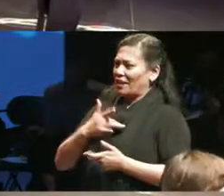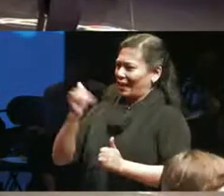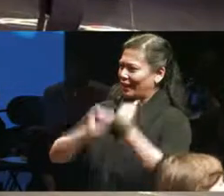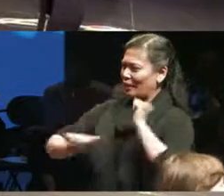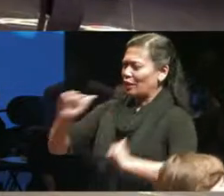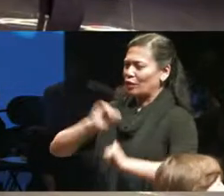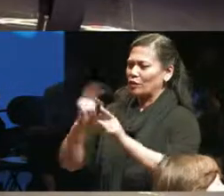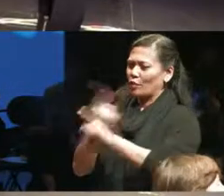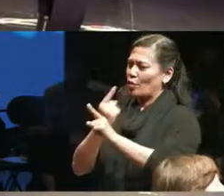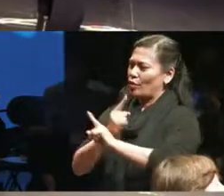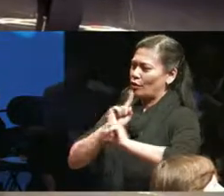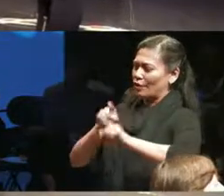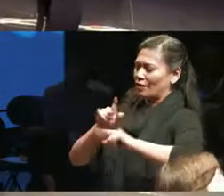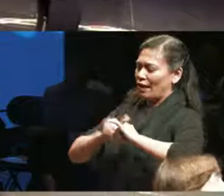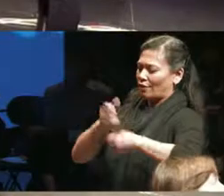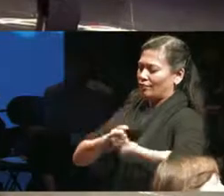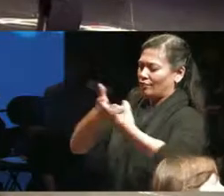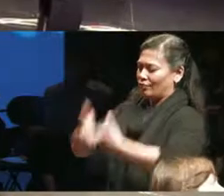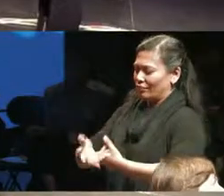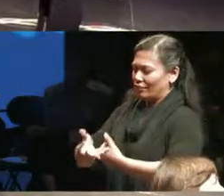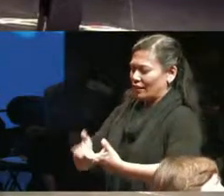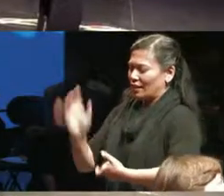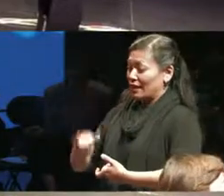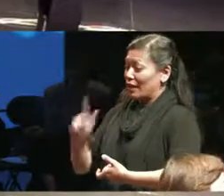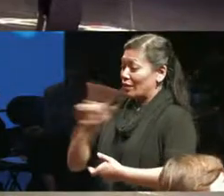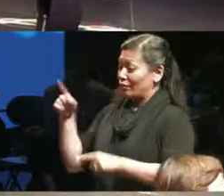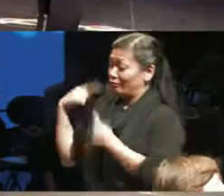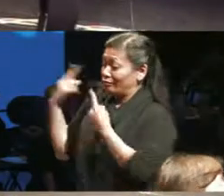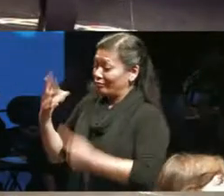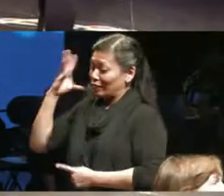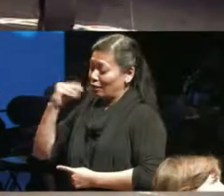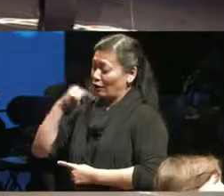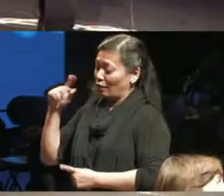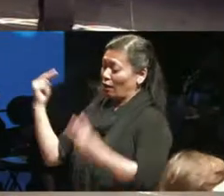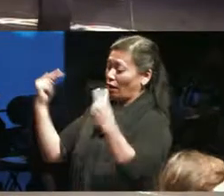thinking through that precarity of being on display and I do have another layer